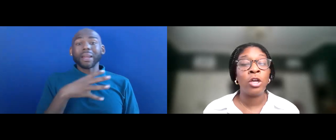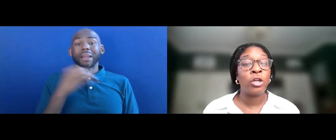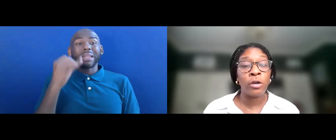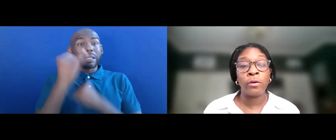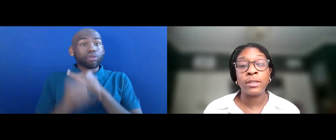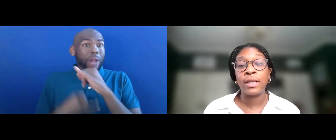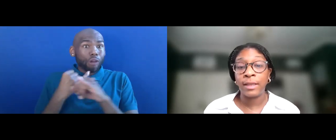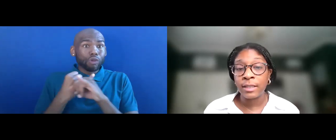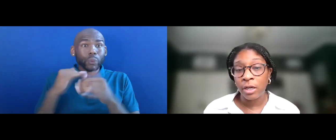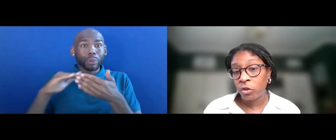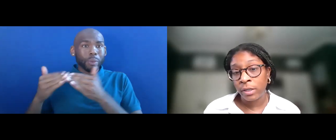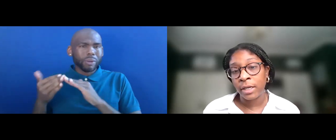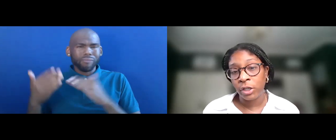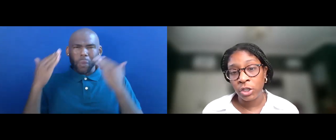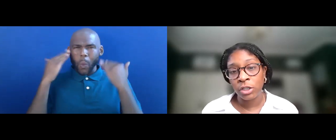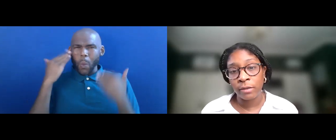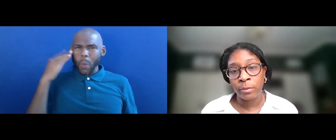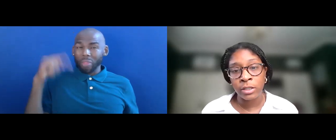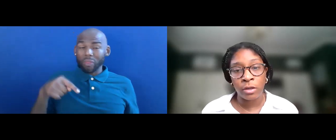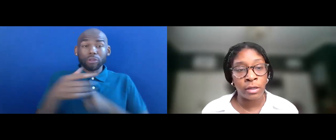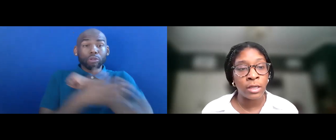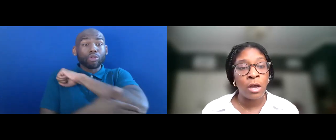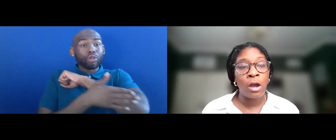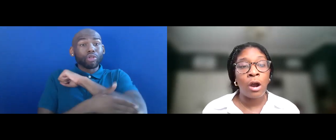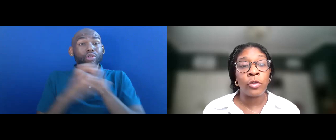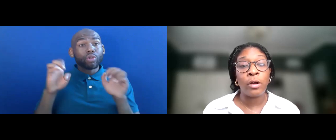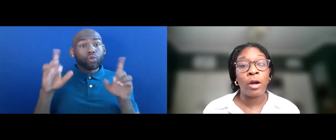KNOWS THAT THIS COUNTRY'S EDUCATION CIVIL RIGHTS LAWS ARE A